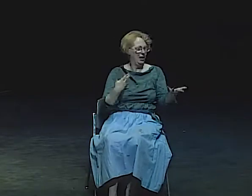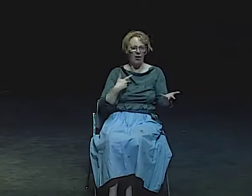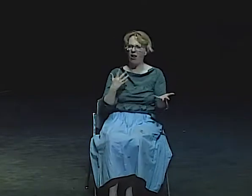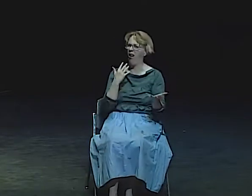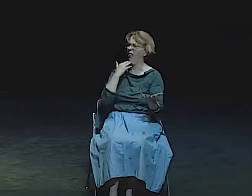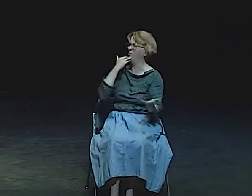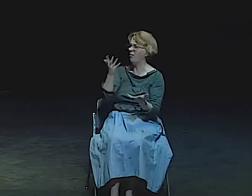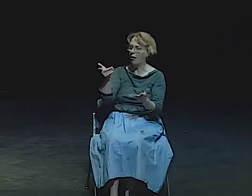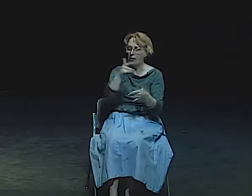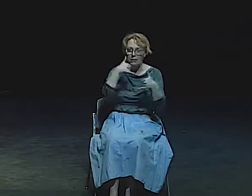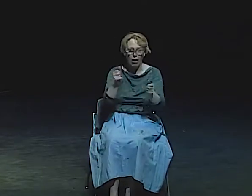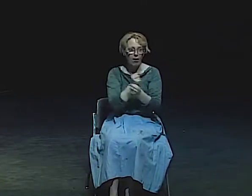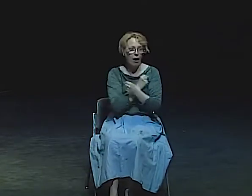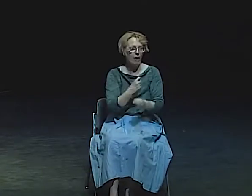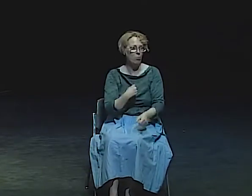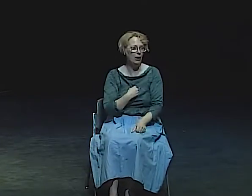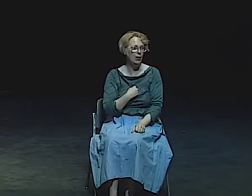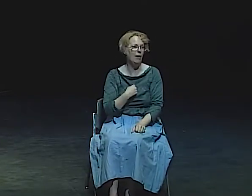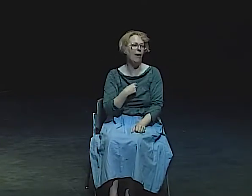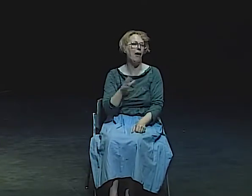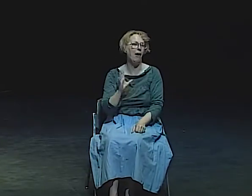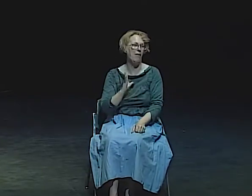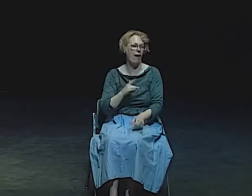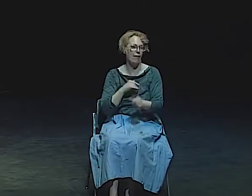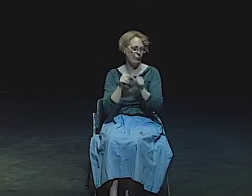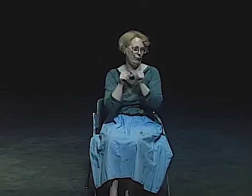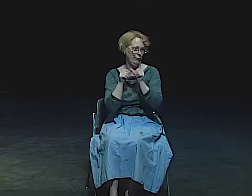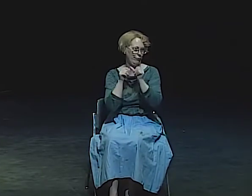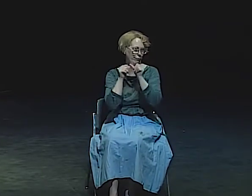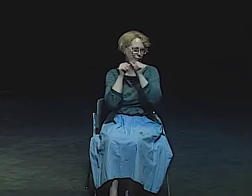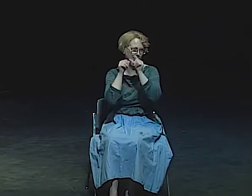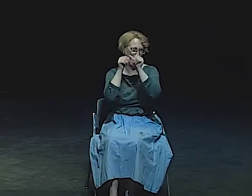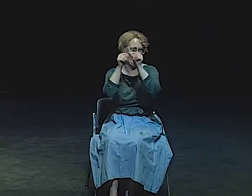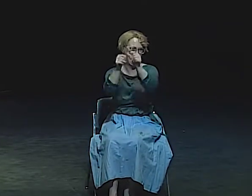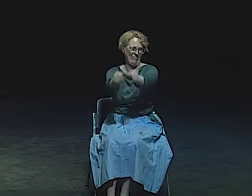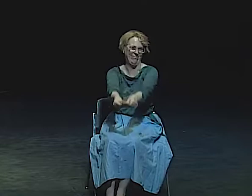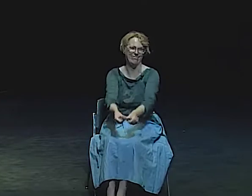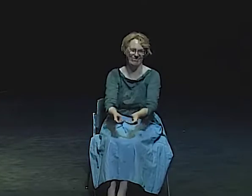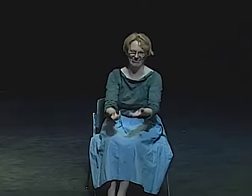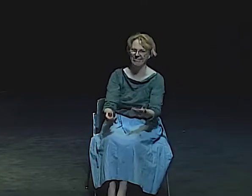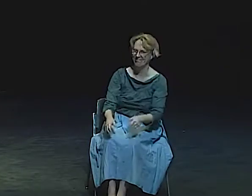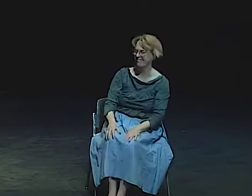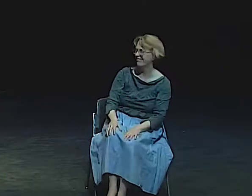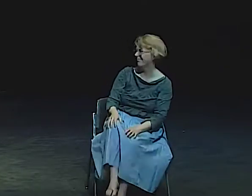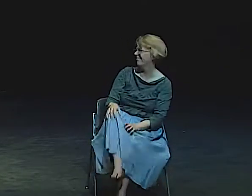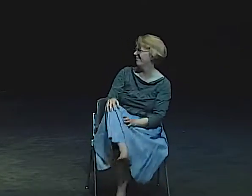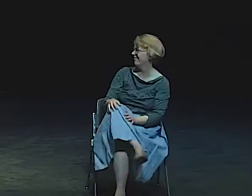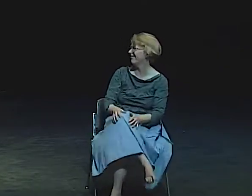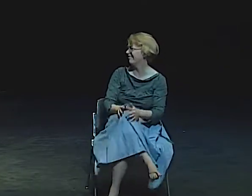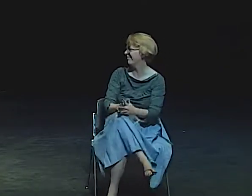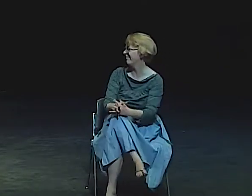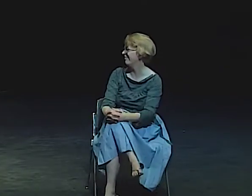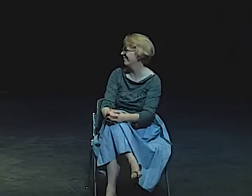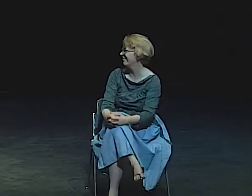I WAS TOO WORRIED ABOUT WHAT PEOPLE MIGHT THINK OF ME, AND I'D HAVE TO ESCAPE FROM THEM, BUT AS THE BAG LADY, I COULD SAY WHATEVER I WANTED,